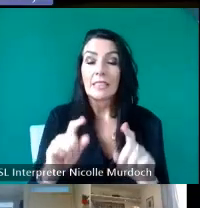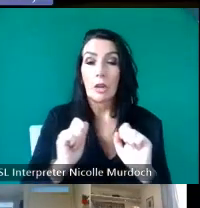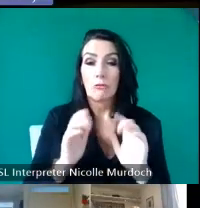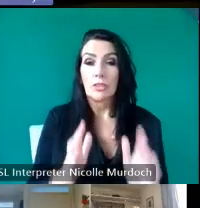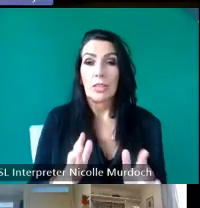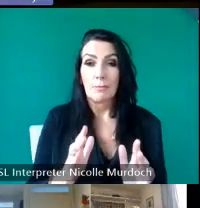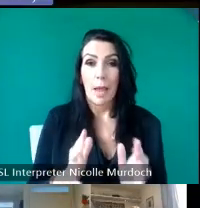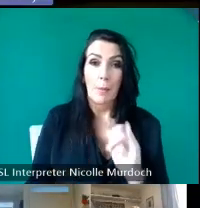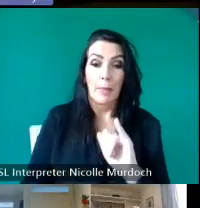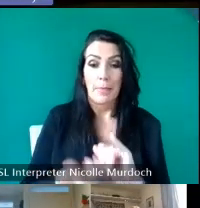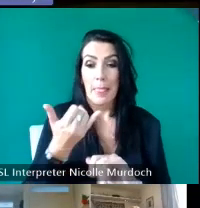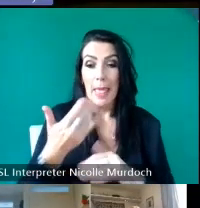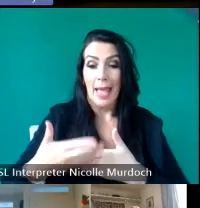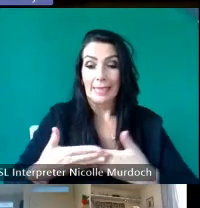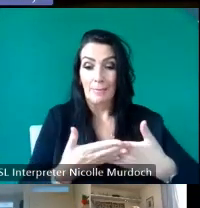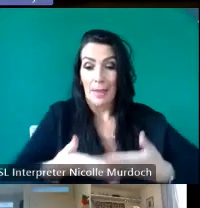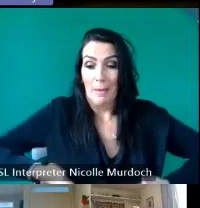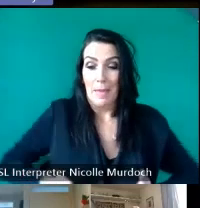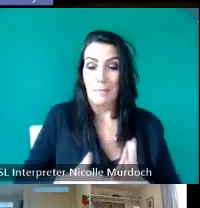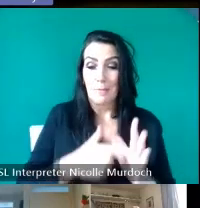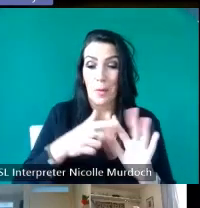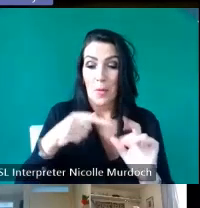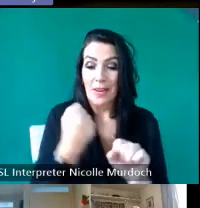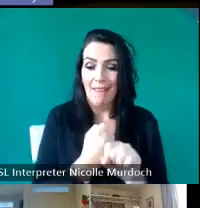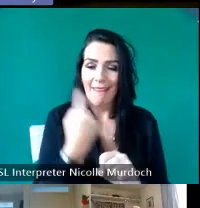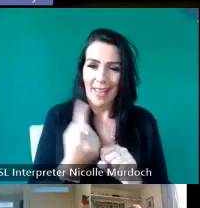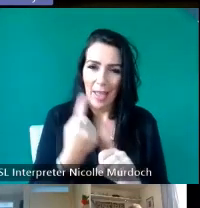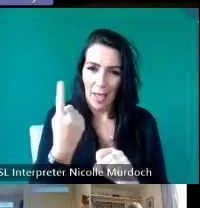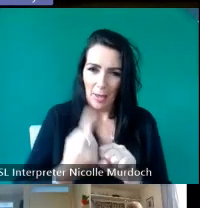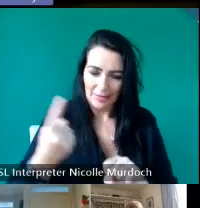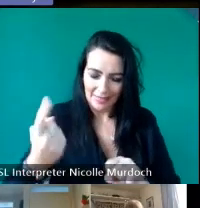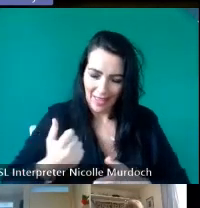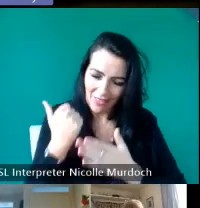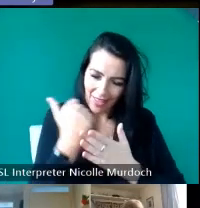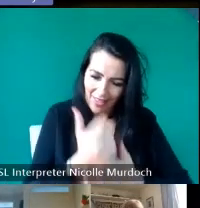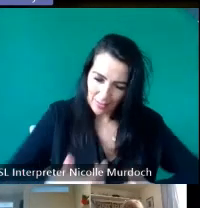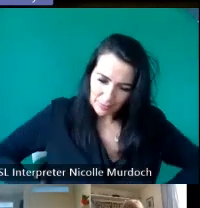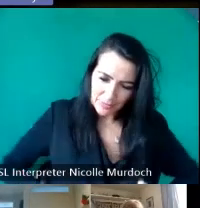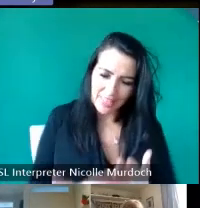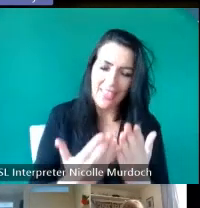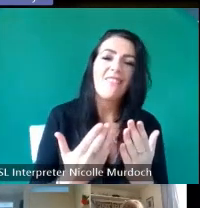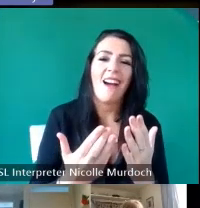to be born on egg and emergency arrival two weeks before it's du late um he was always